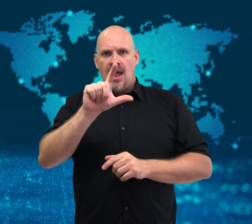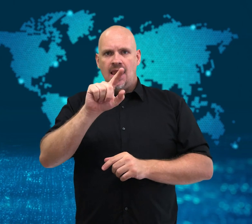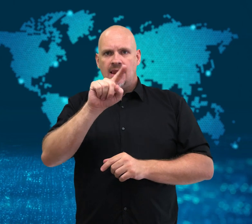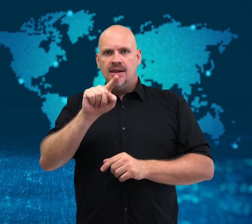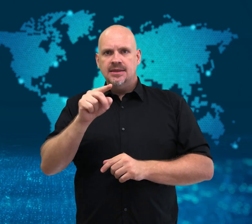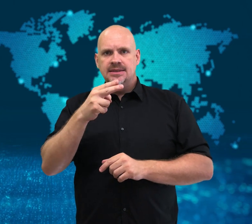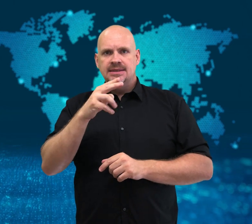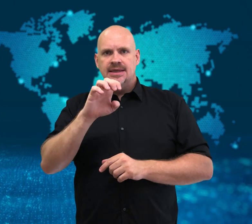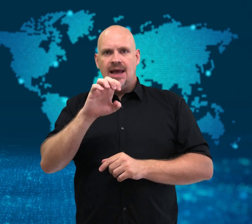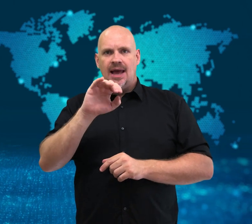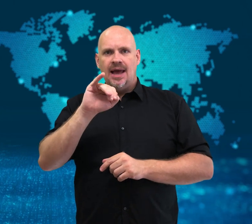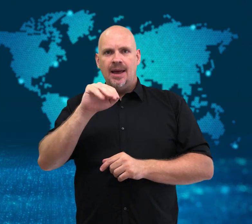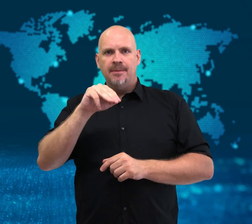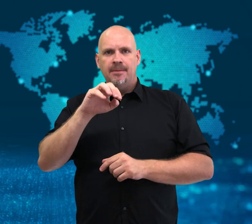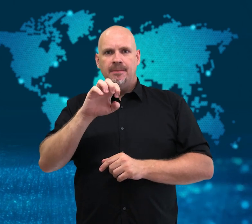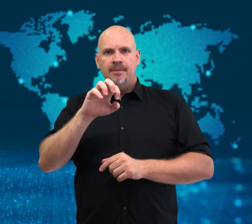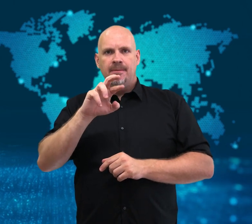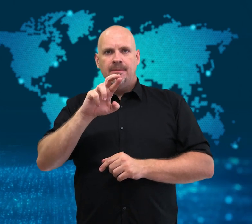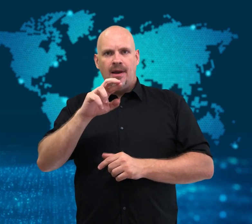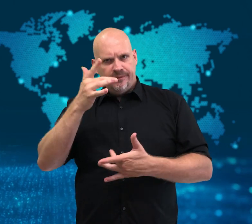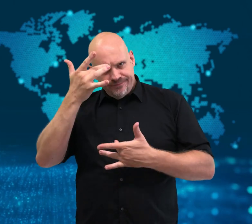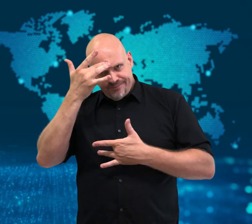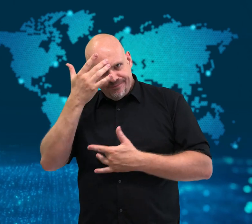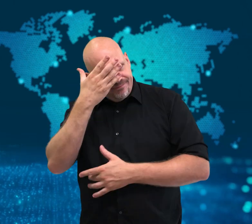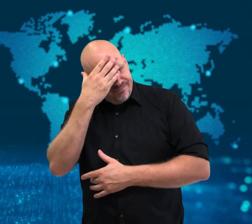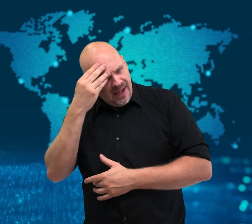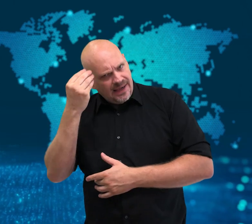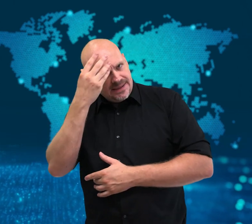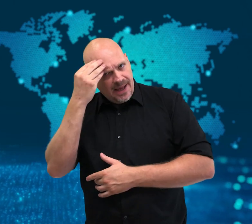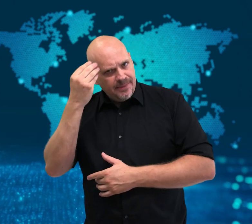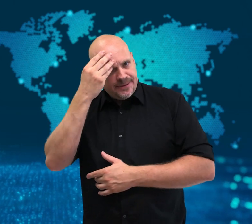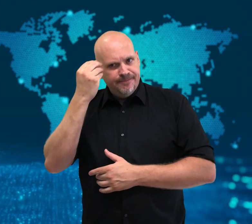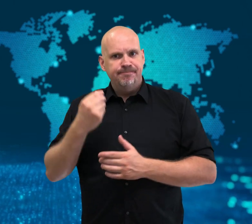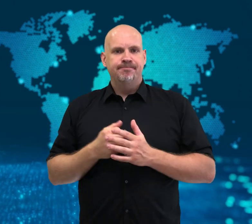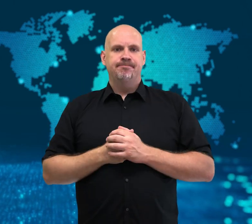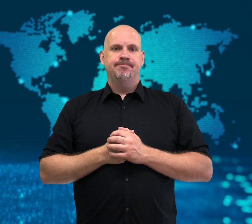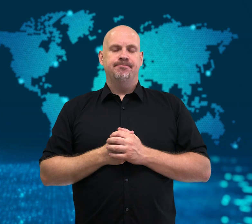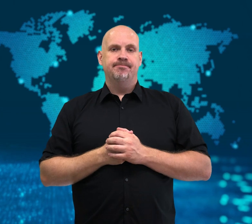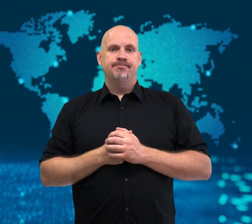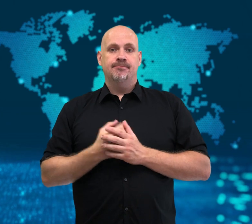drug in 20 years. On Monday,